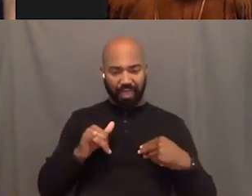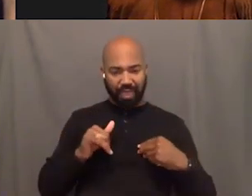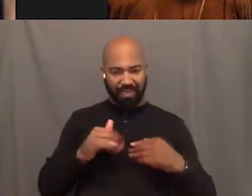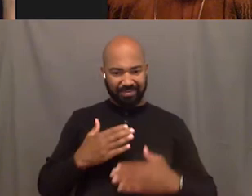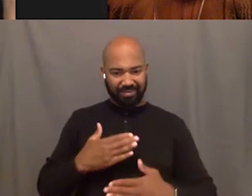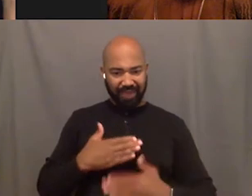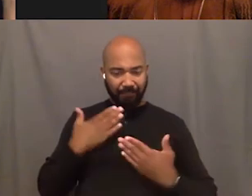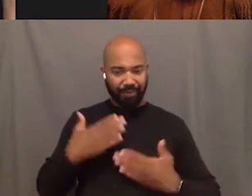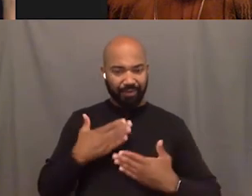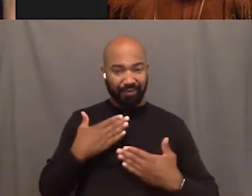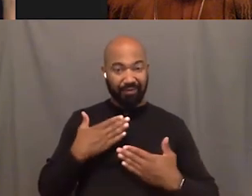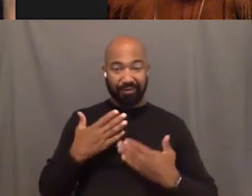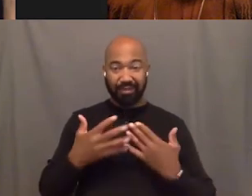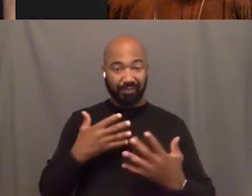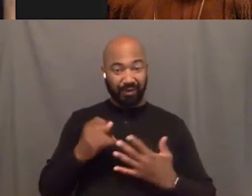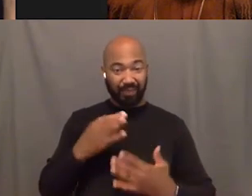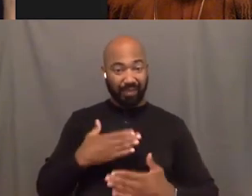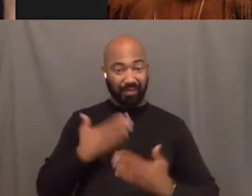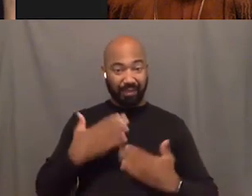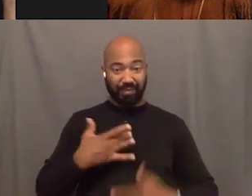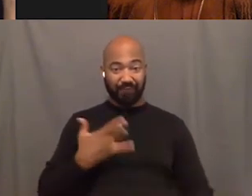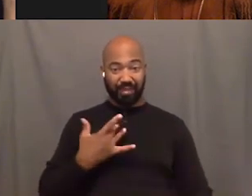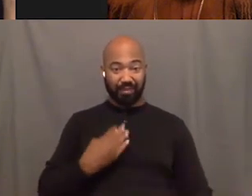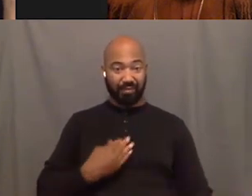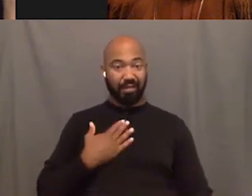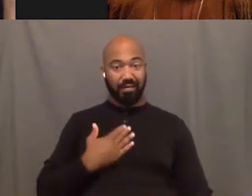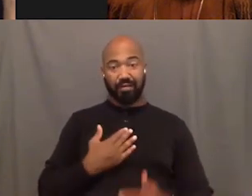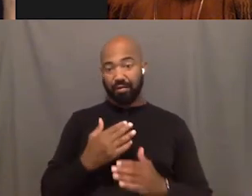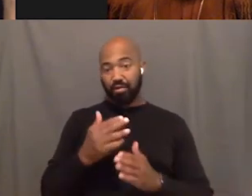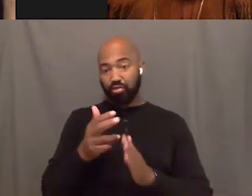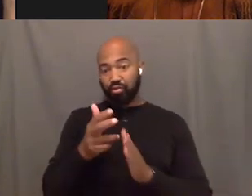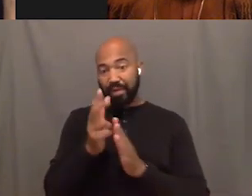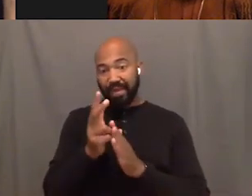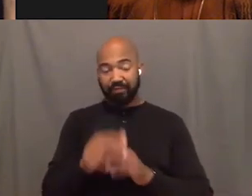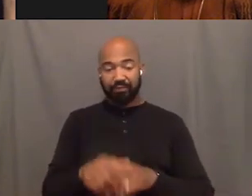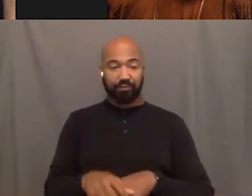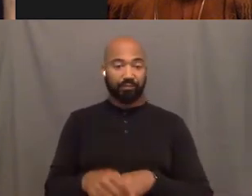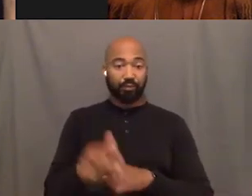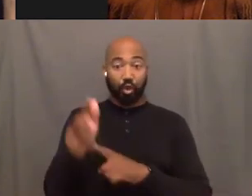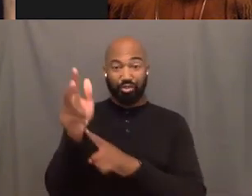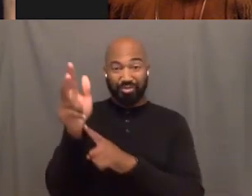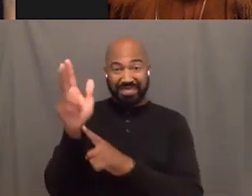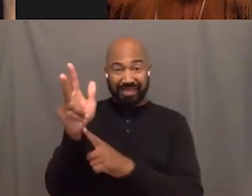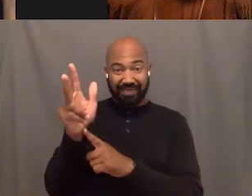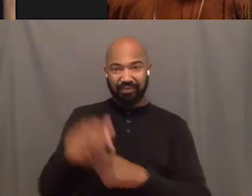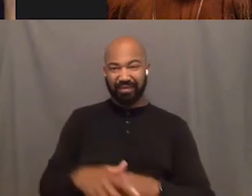like three minutes, three seconds. You had a moment of something beautiful